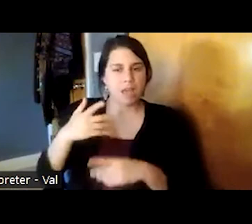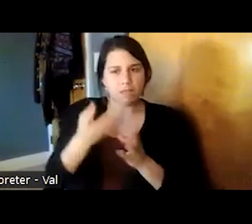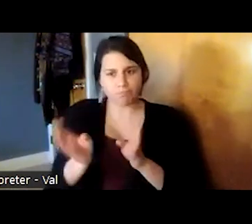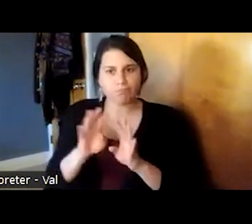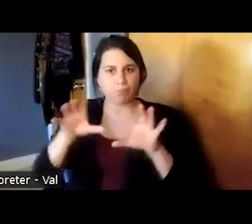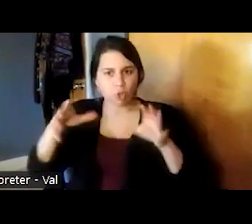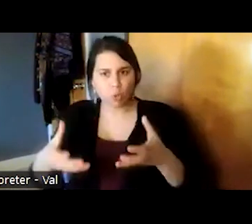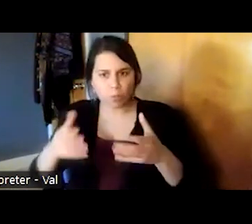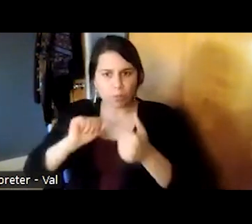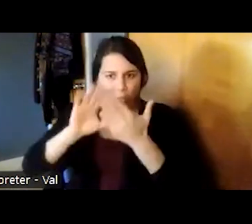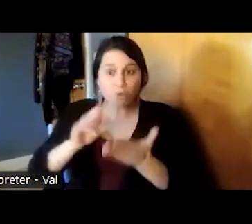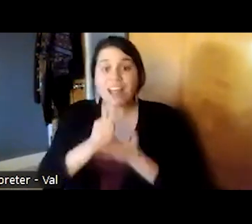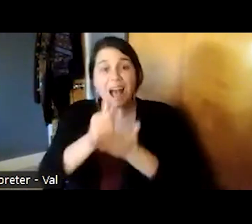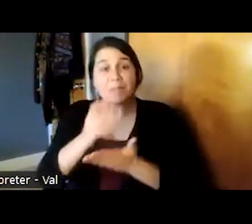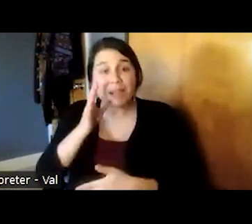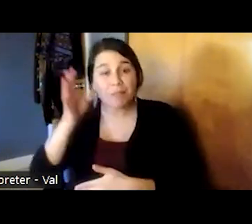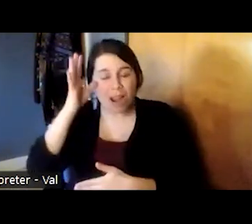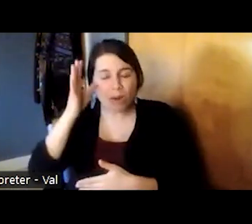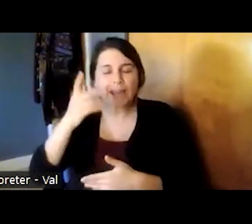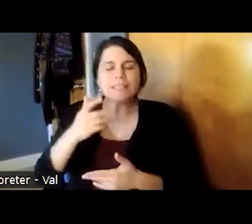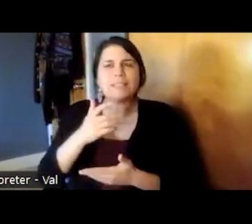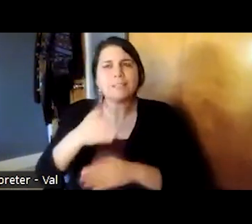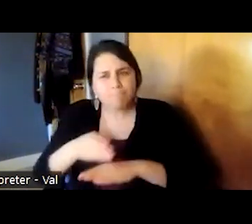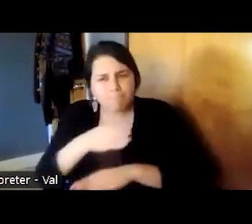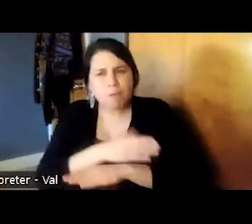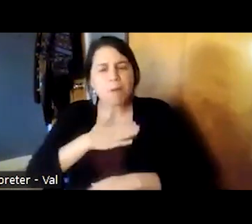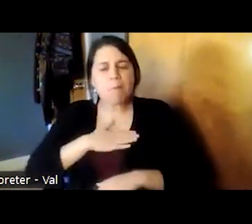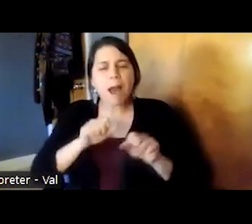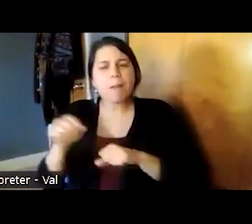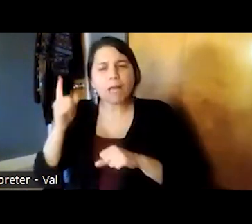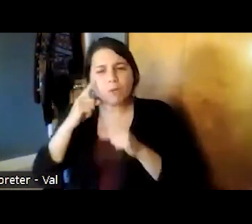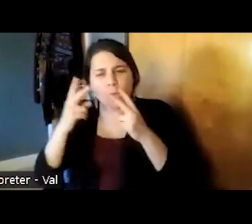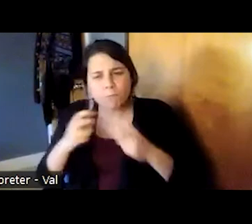parents improve their reflective capacity and attachment behaviors with their children these